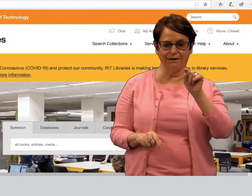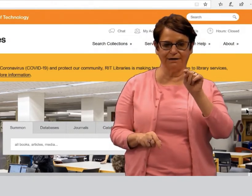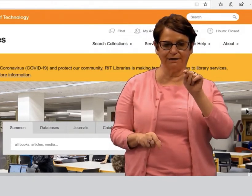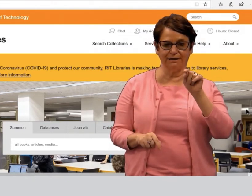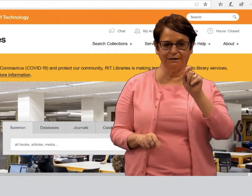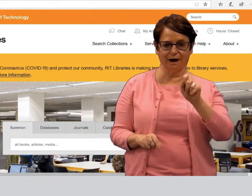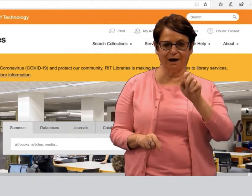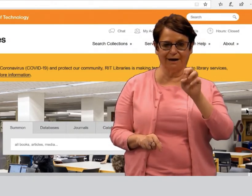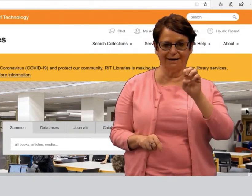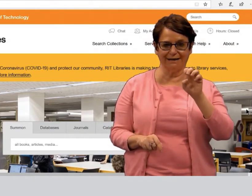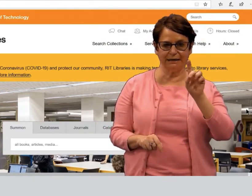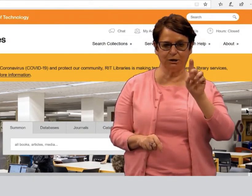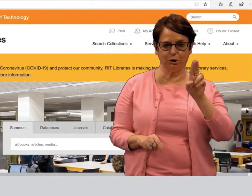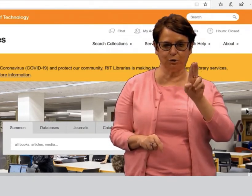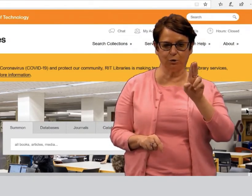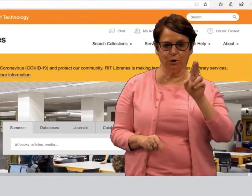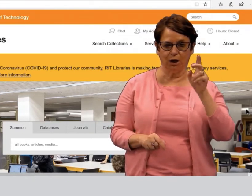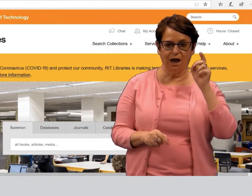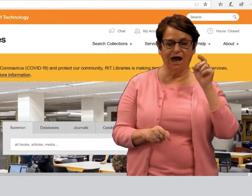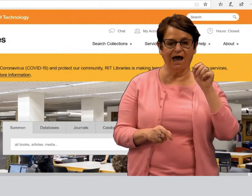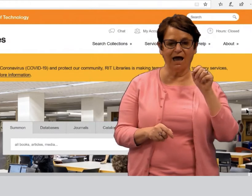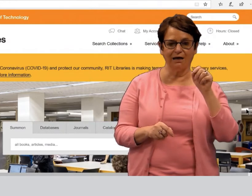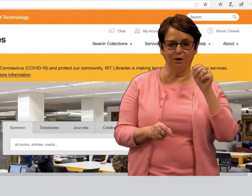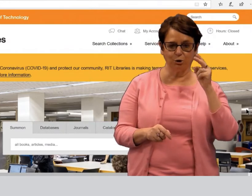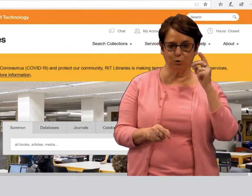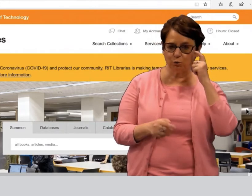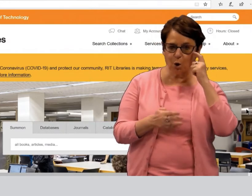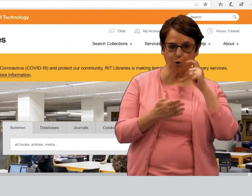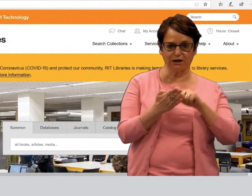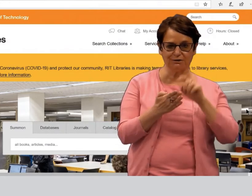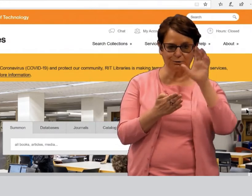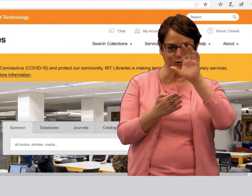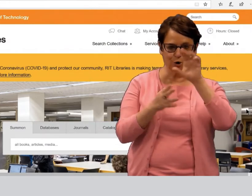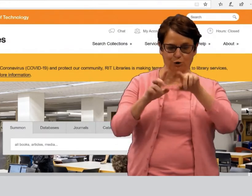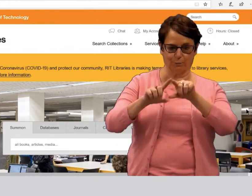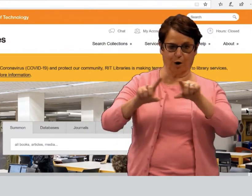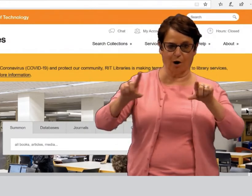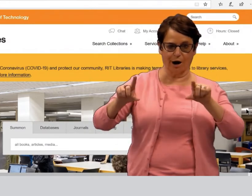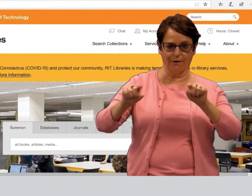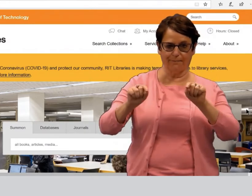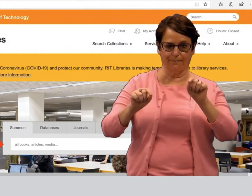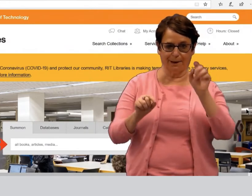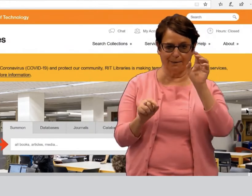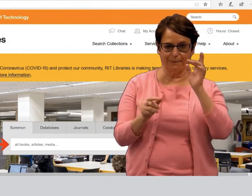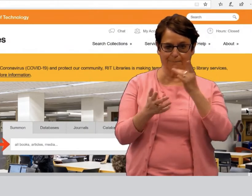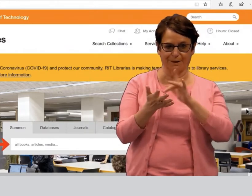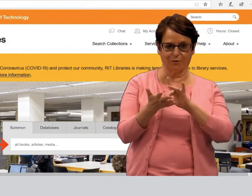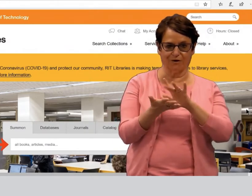library.rit.edu-- and you'll notice a search bar